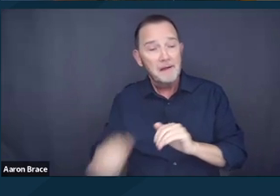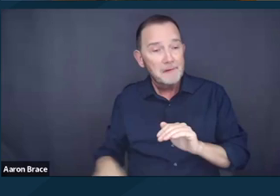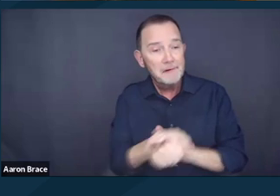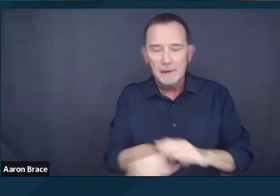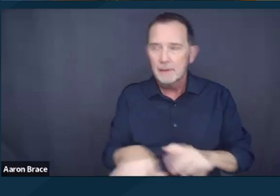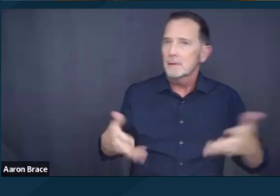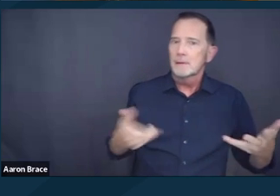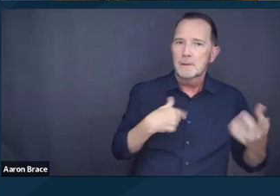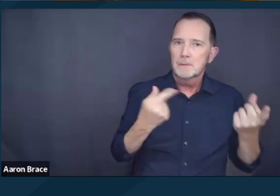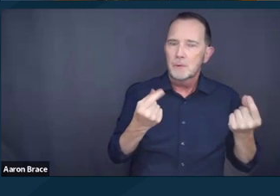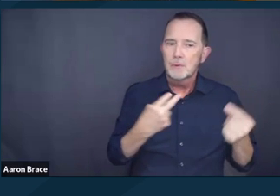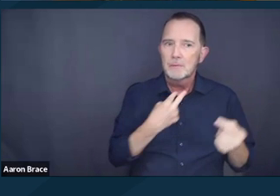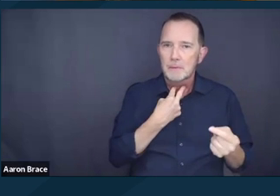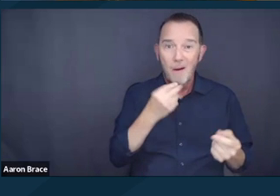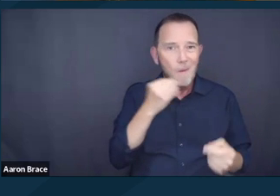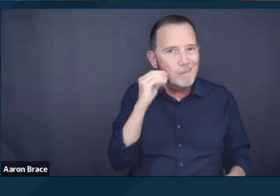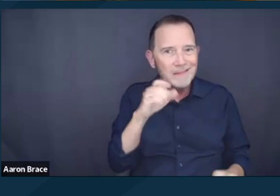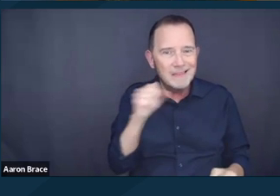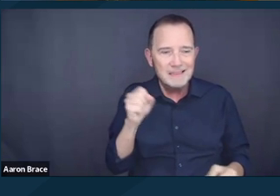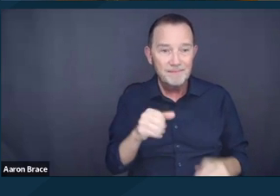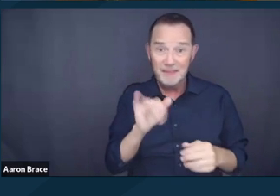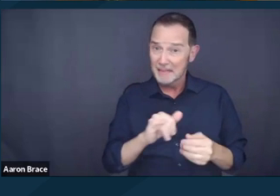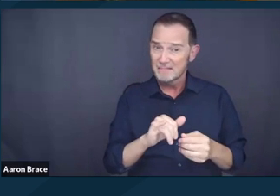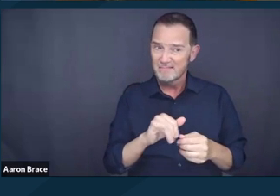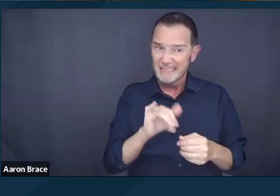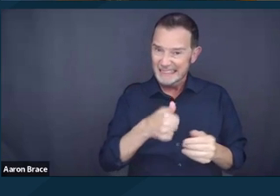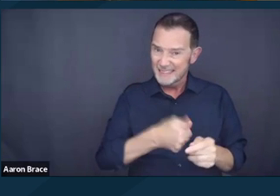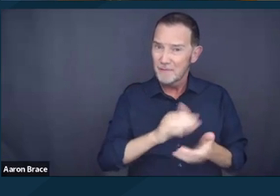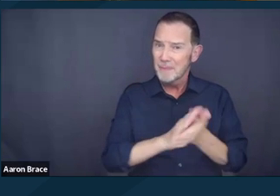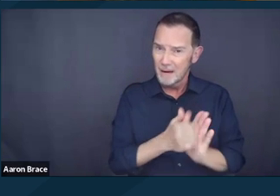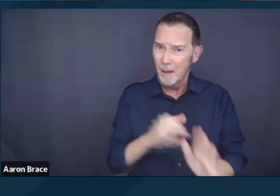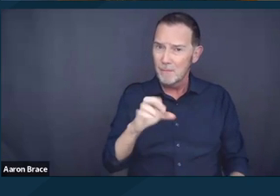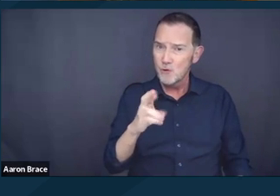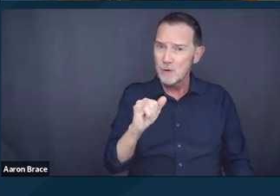makes the dissenting opinion all the more compelling, which are the stories that it centers